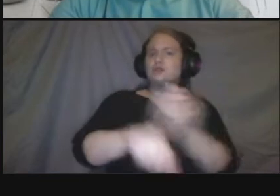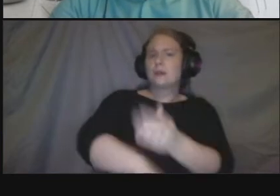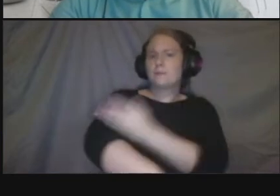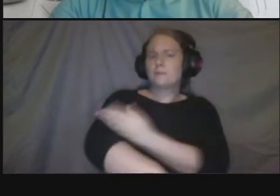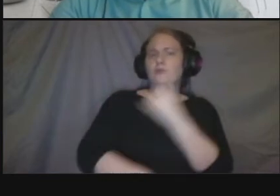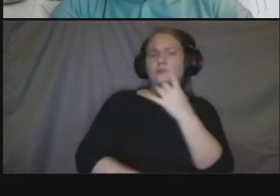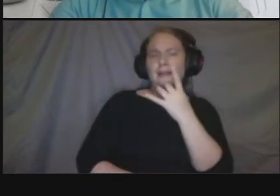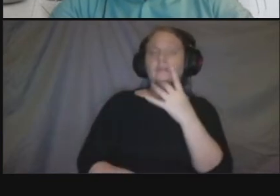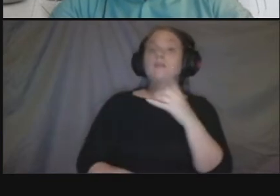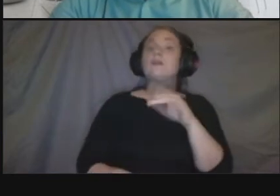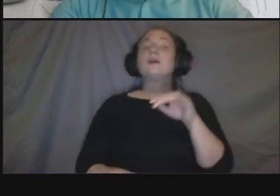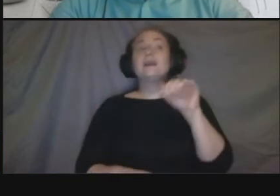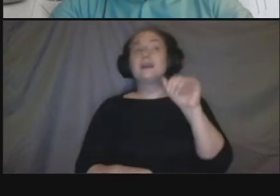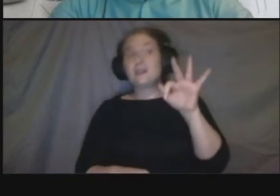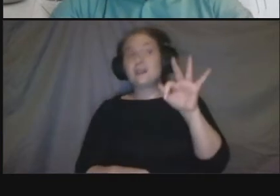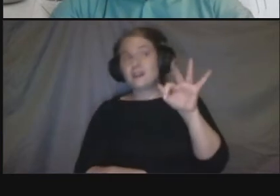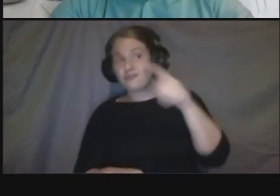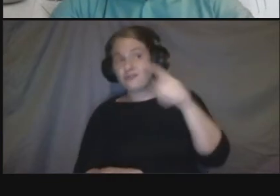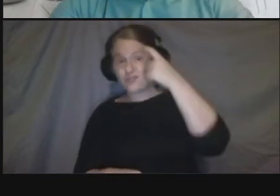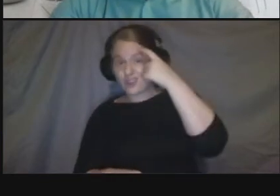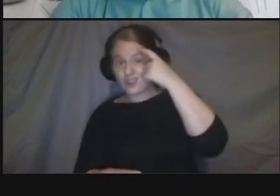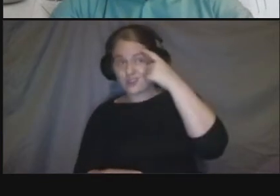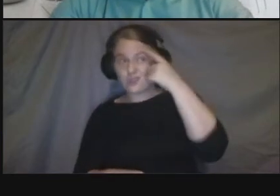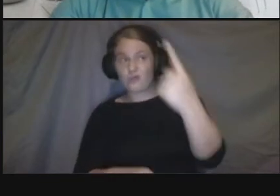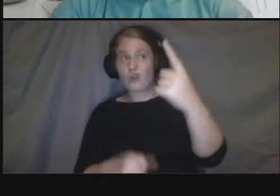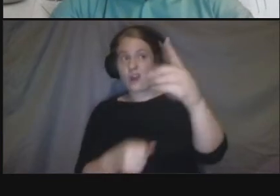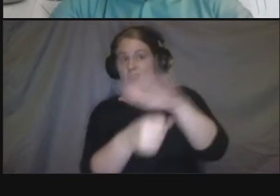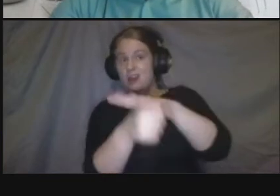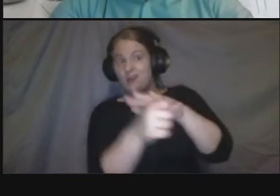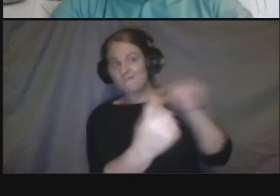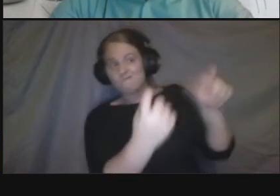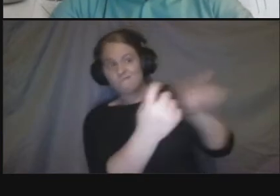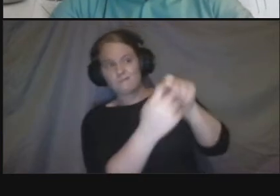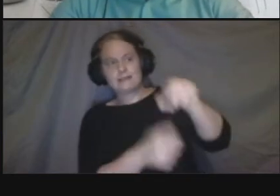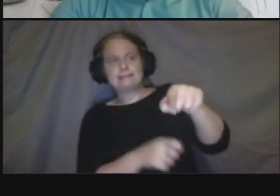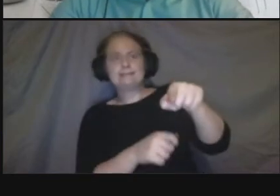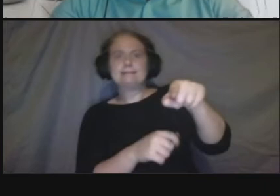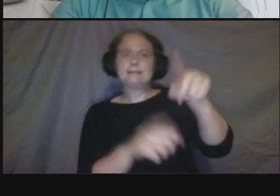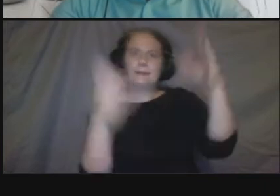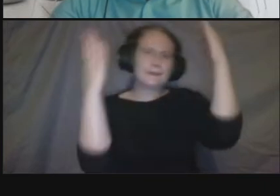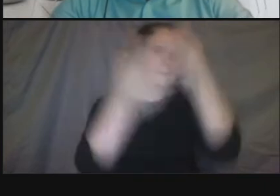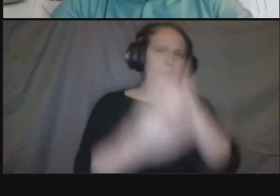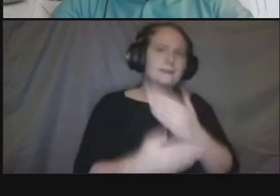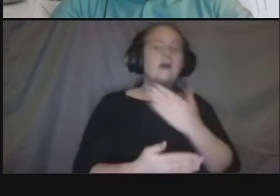have enough lighting that needs more lighting uh you can um bring that up as part of this project